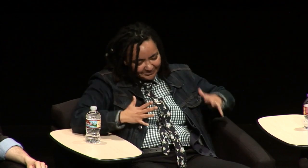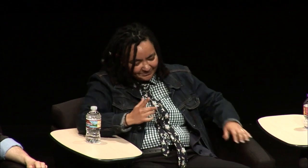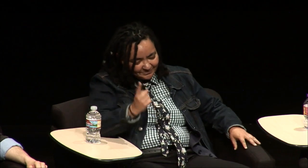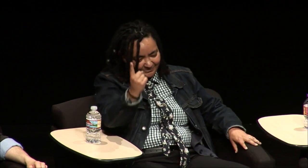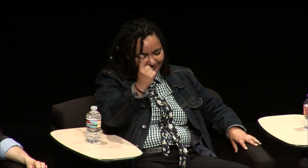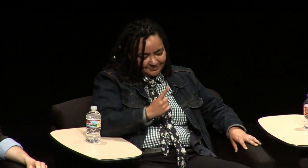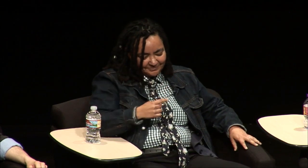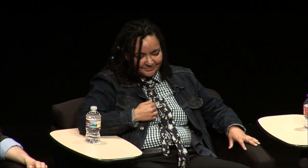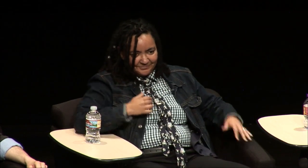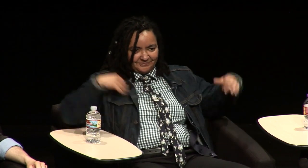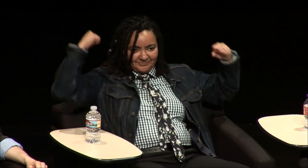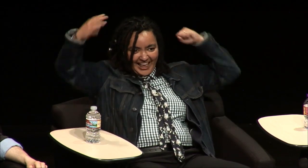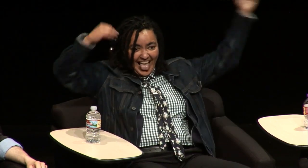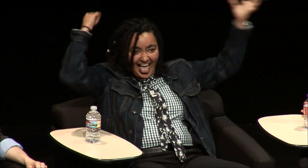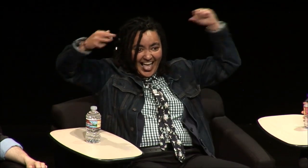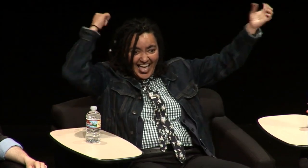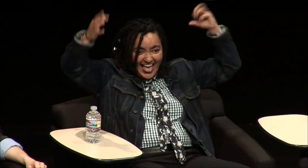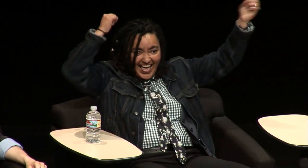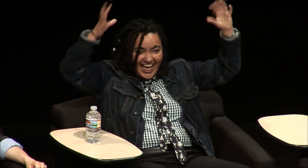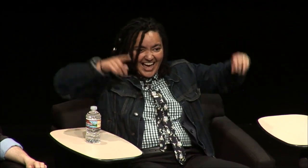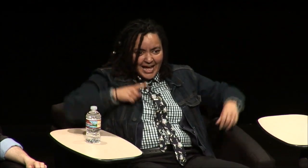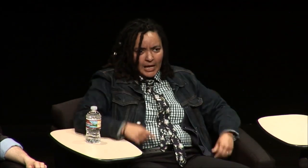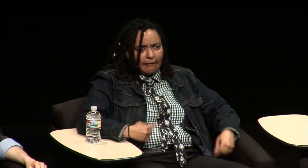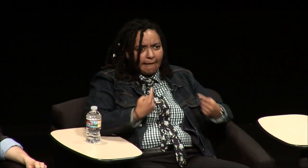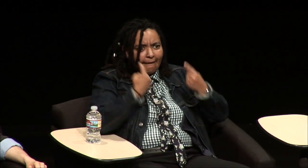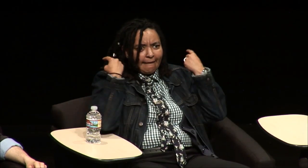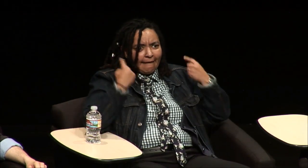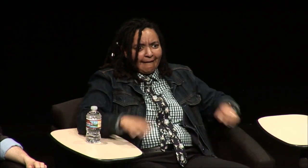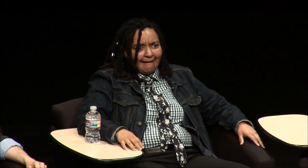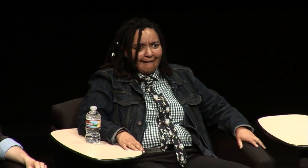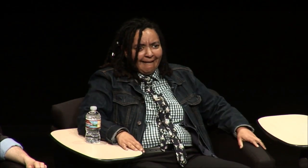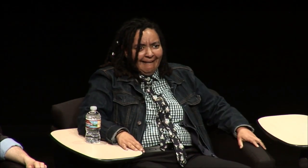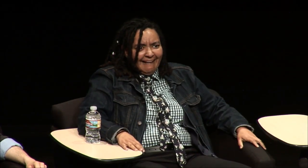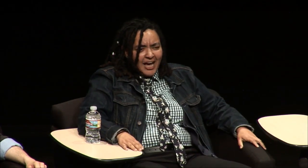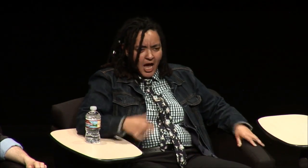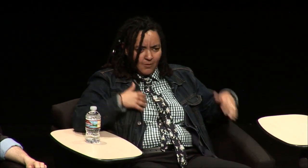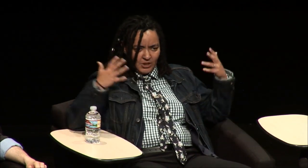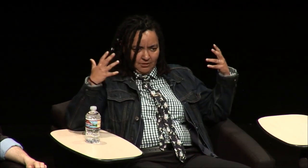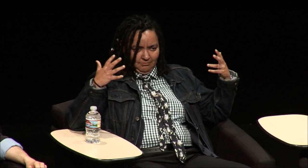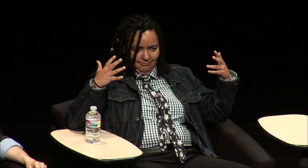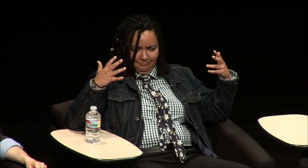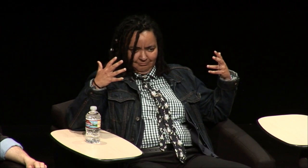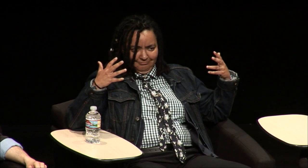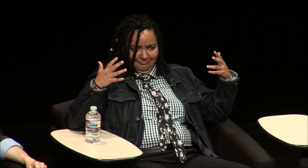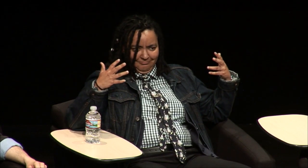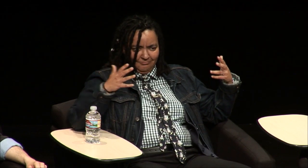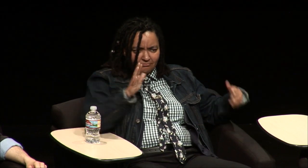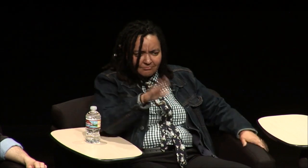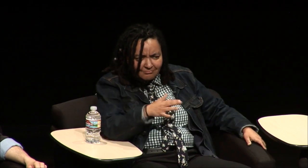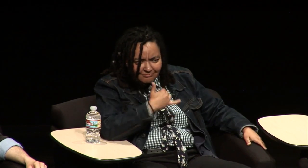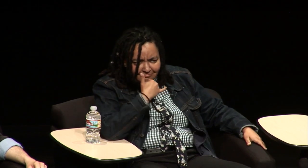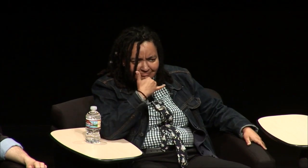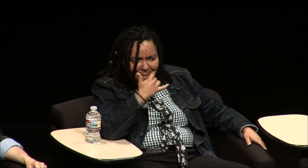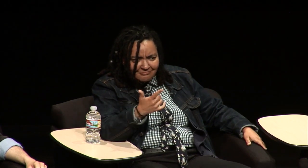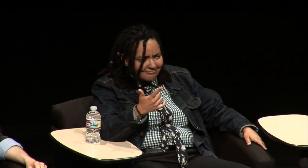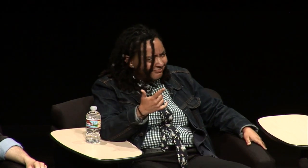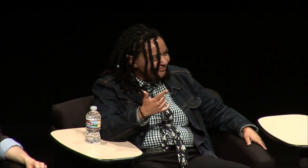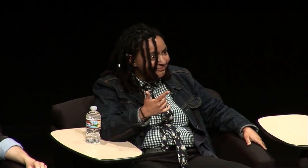another family member that I'd never gotten to meet before and they can the airport and I start signing and they're looking like a deer in headlights and so